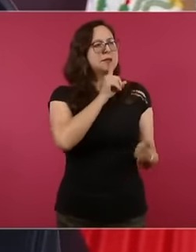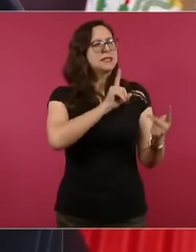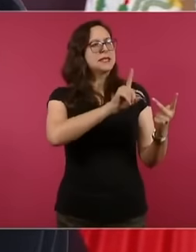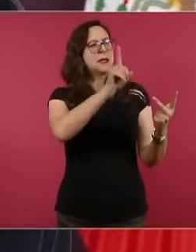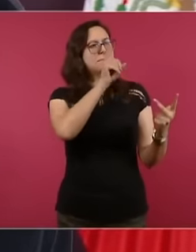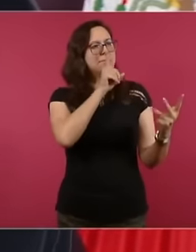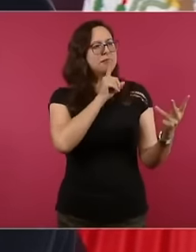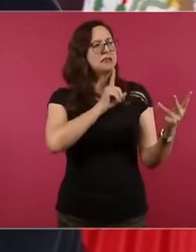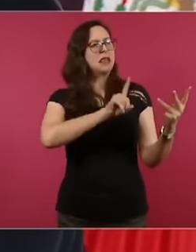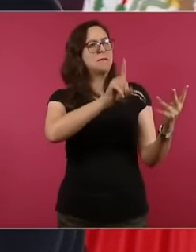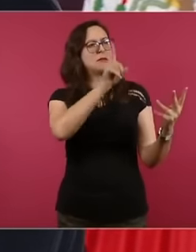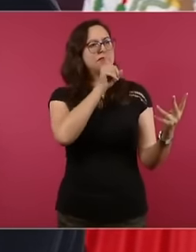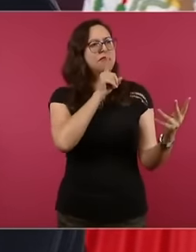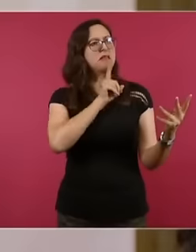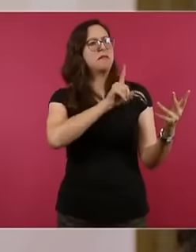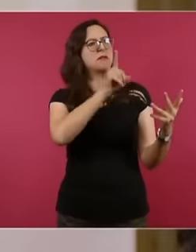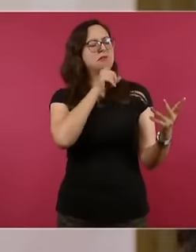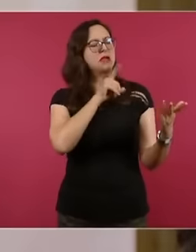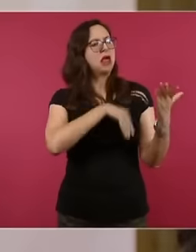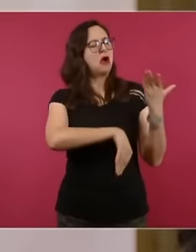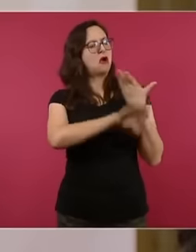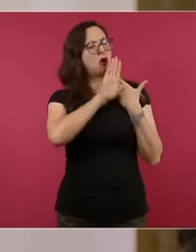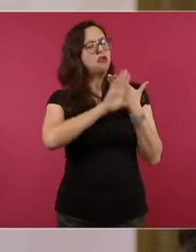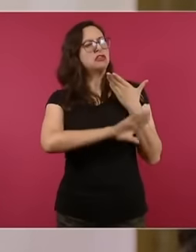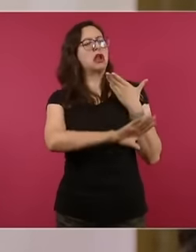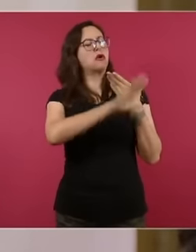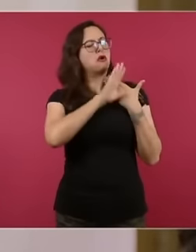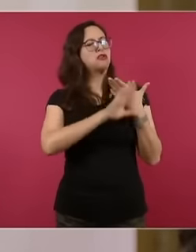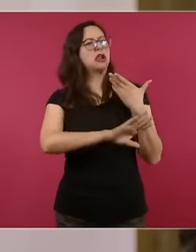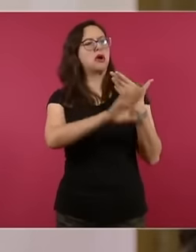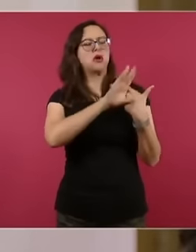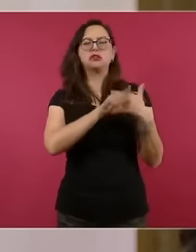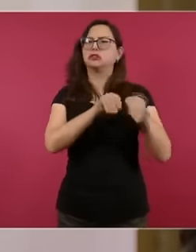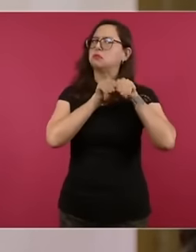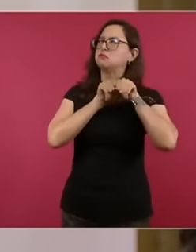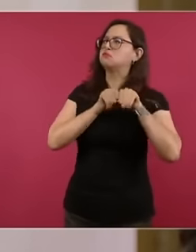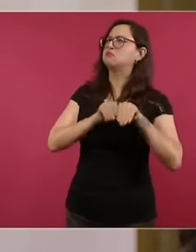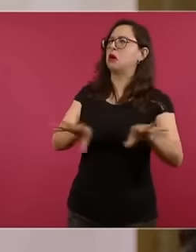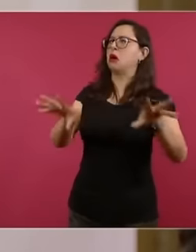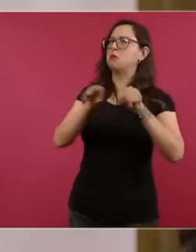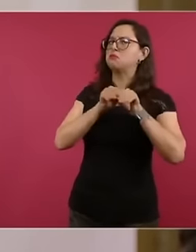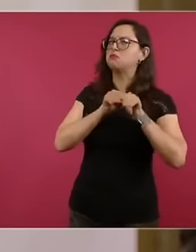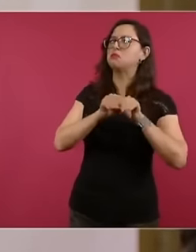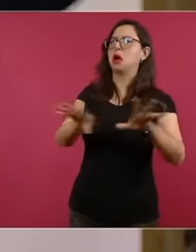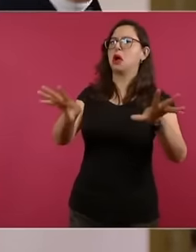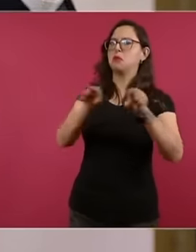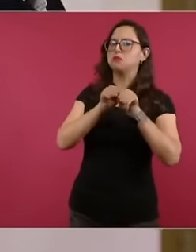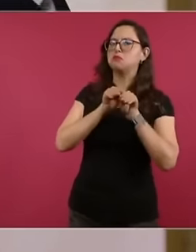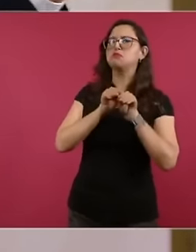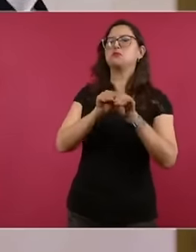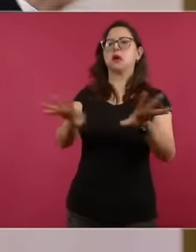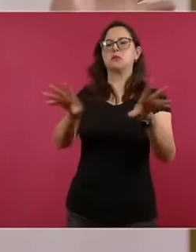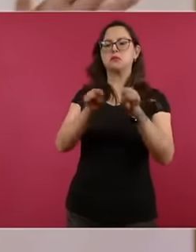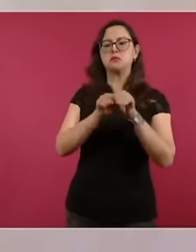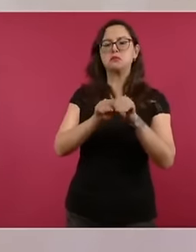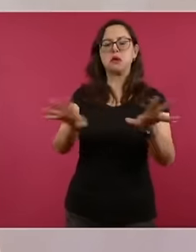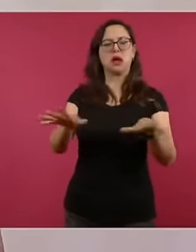slandering as president of Mexico, that is, it is not Andrés Manuel,